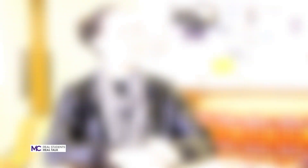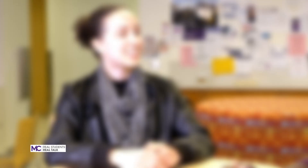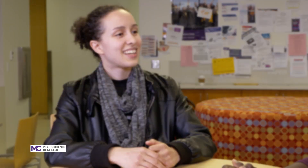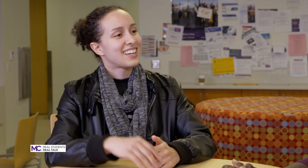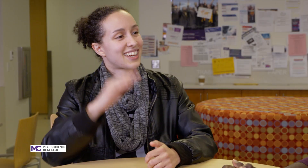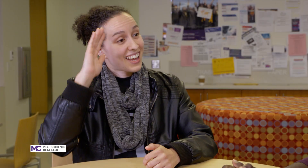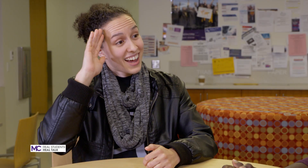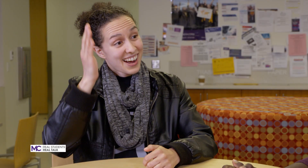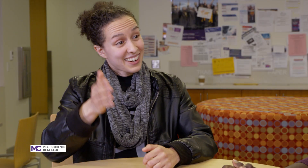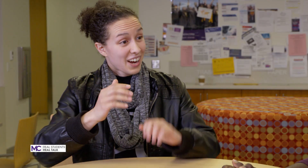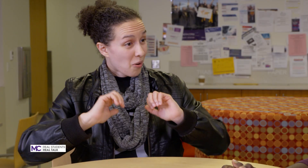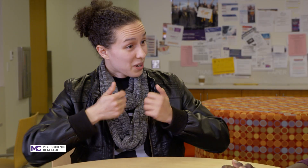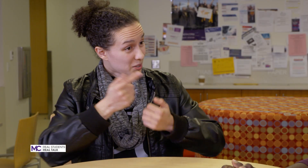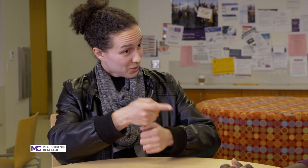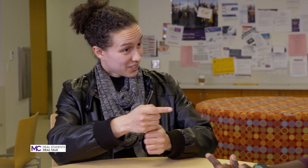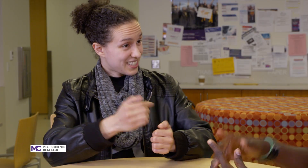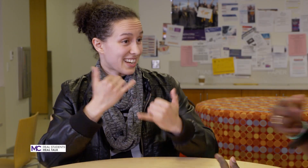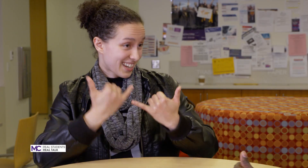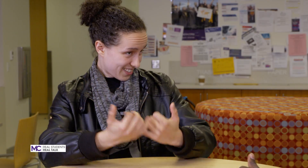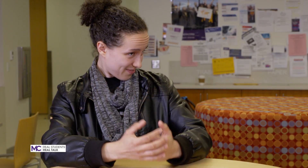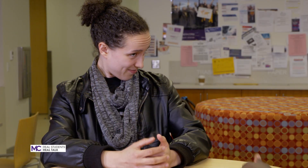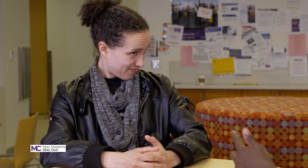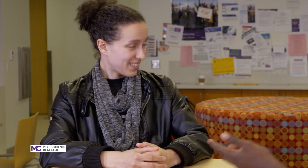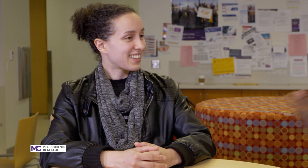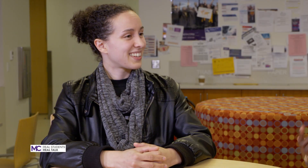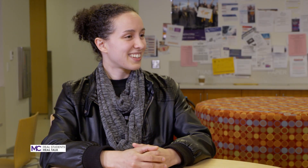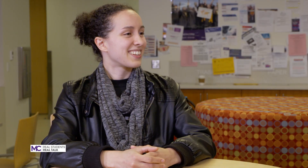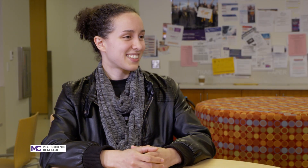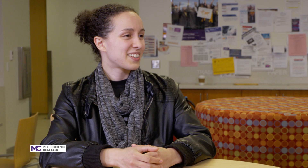Hi how are you today I'm good how are